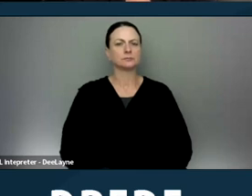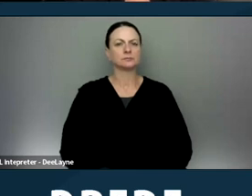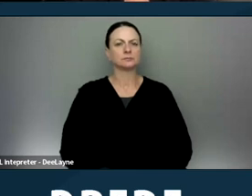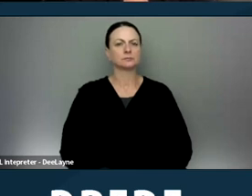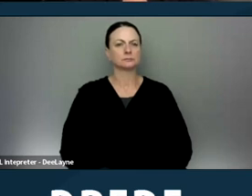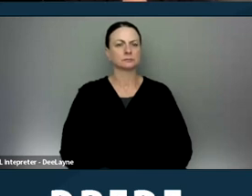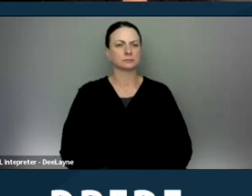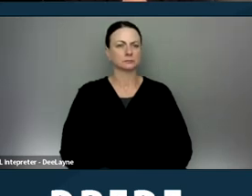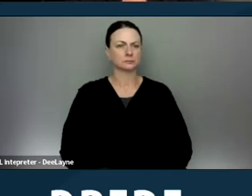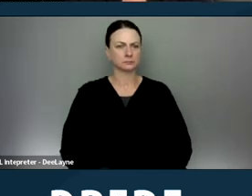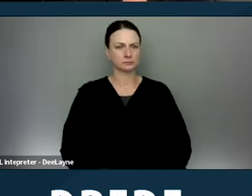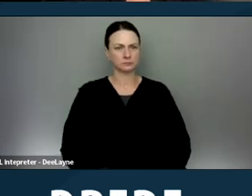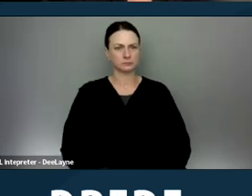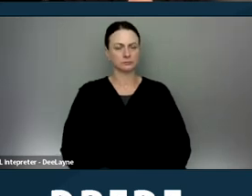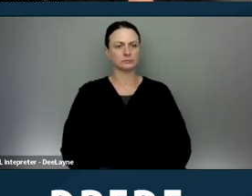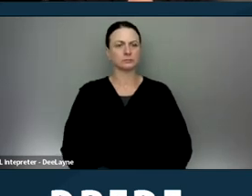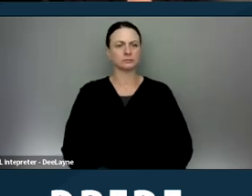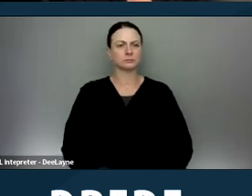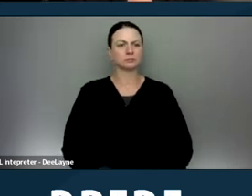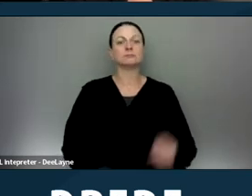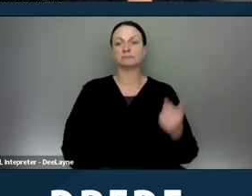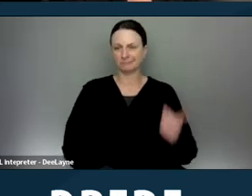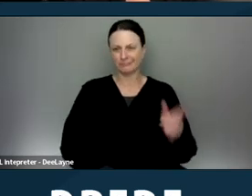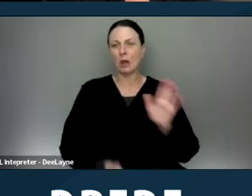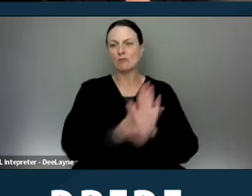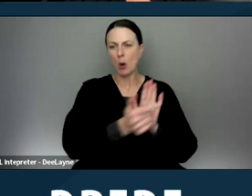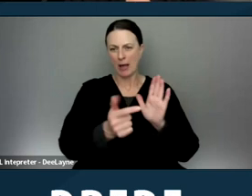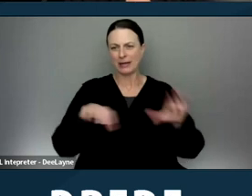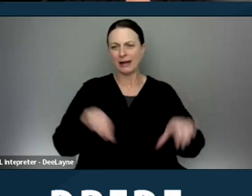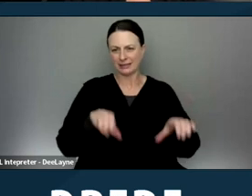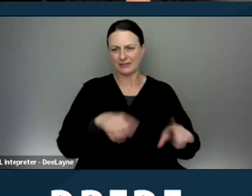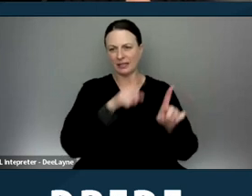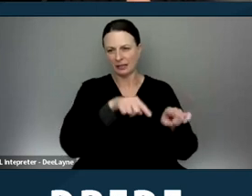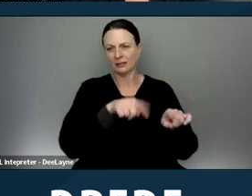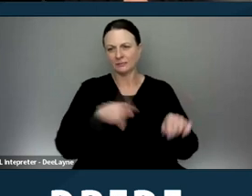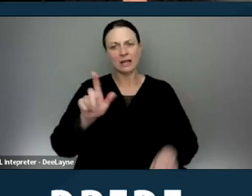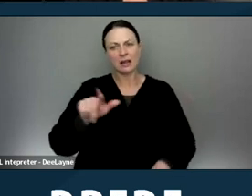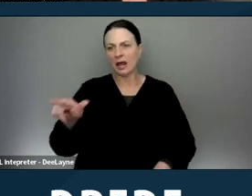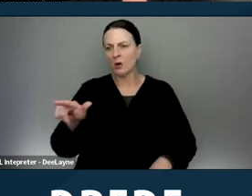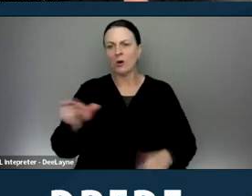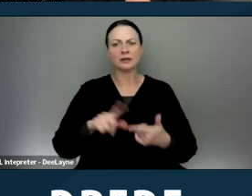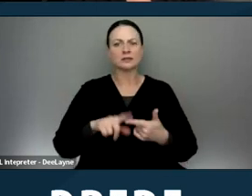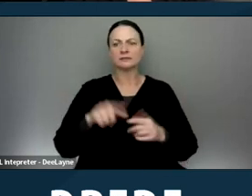So this slide contains some of the prohibited activities, things that landlords and housing providers can no longer